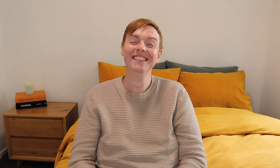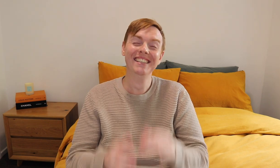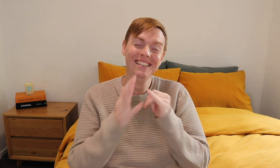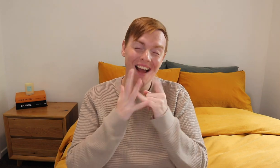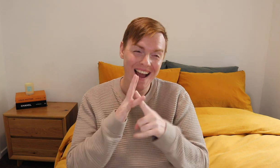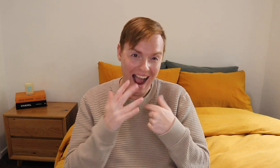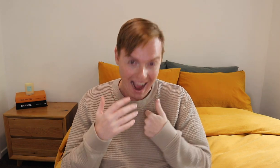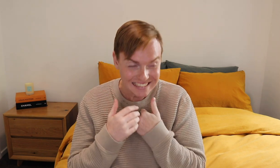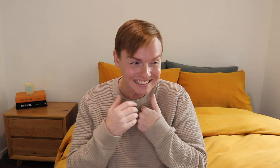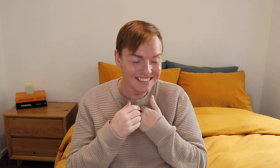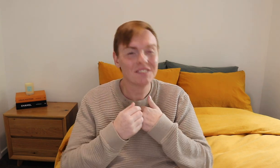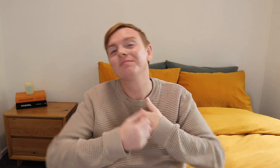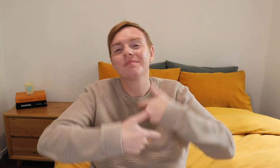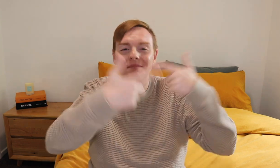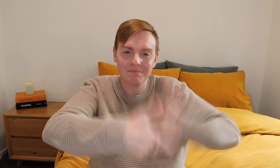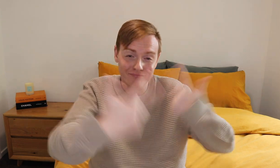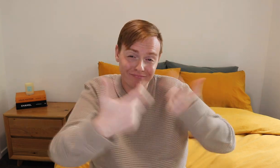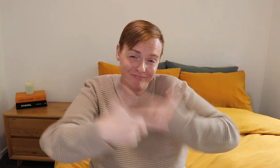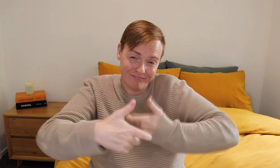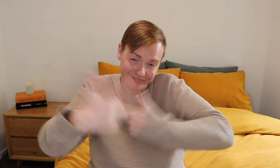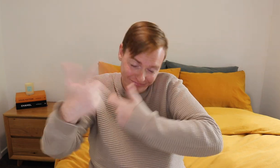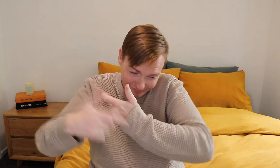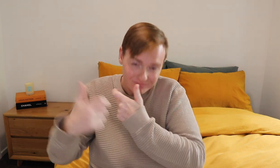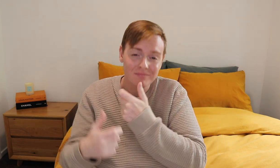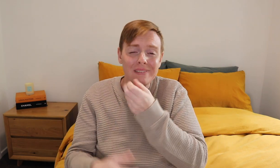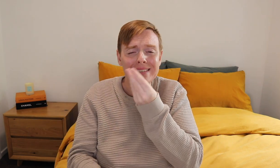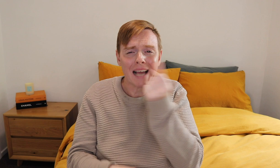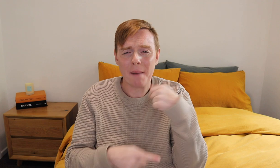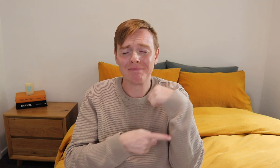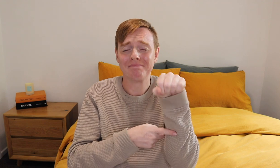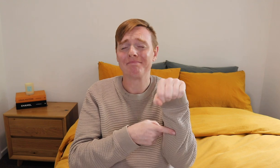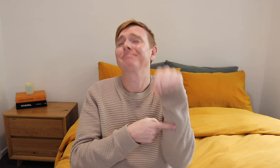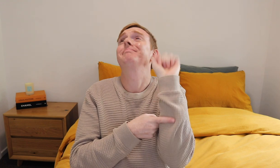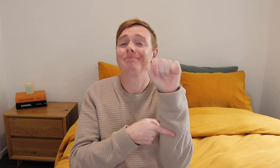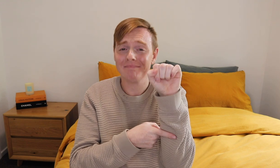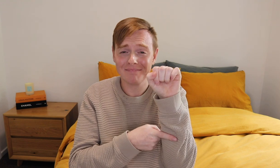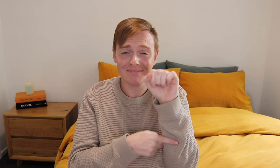So, I've screens hotted the questions. Some of the questions are unexpected,